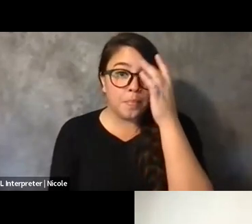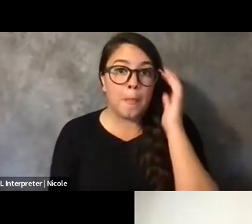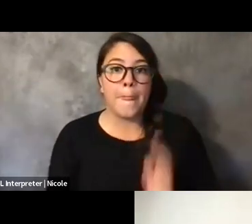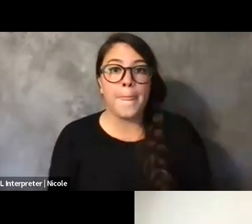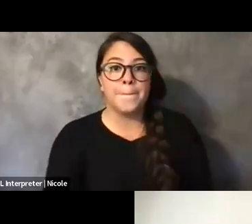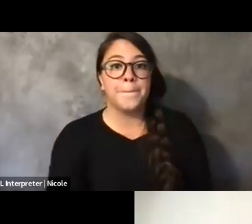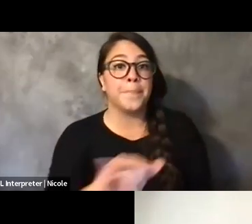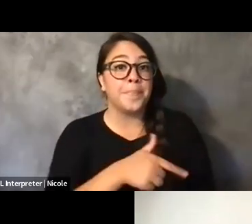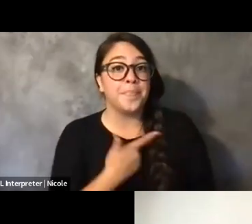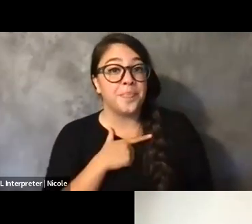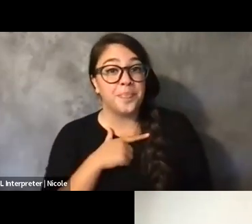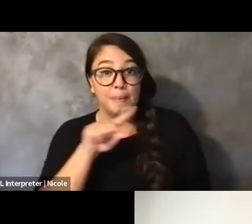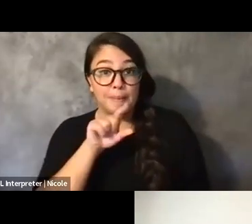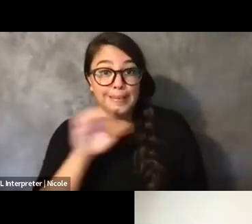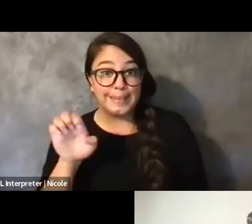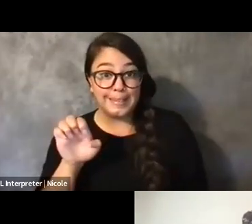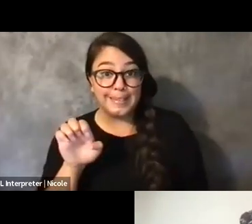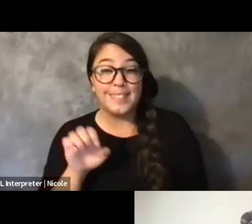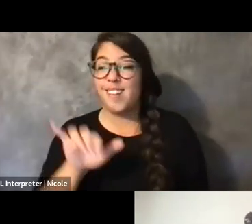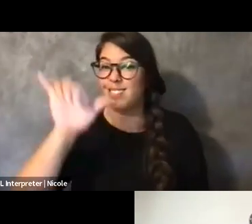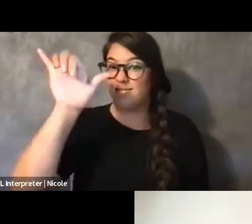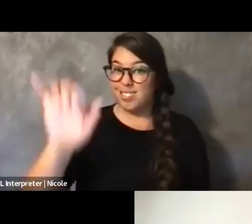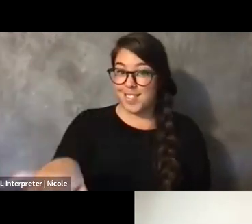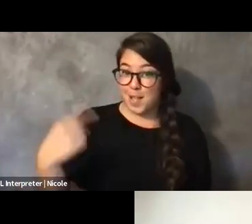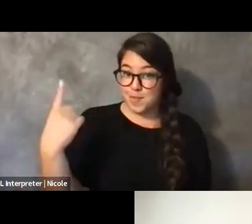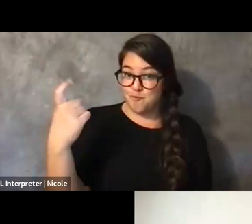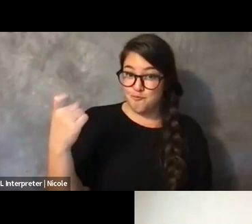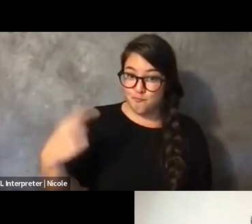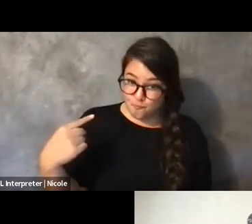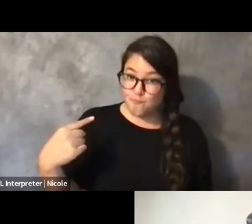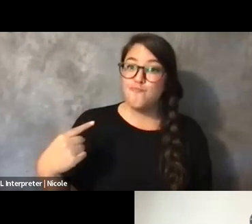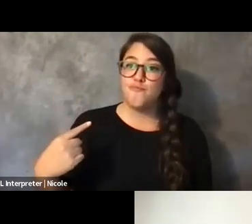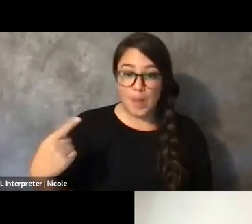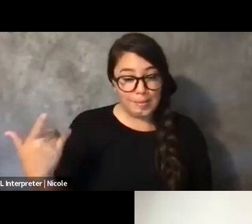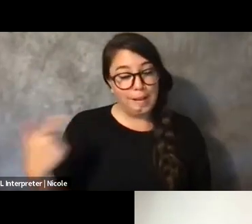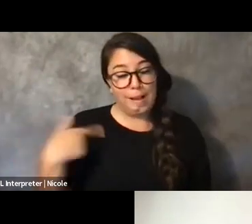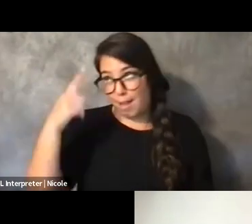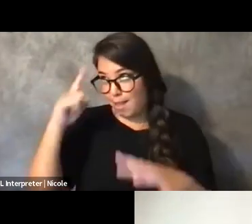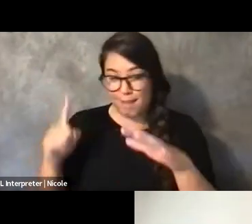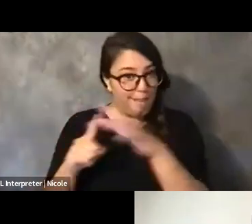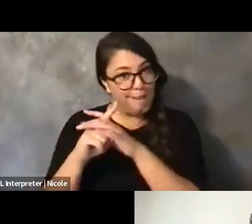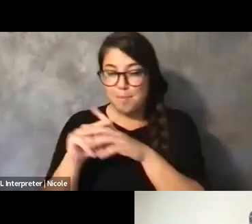I -- That is a question that goes to bed with me at night and wakes up with me in the morning